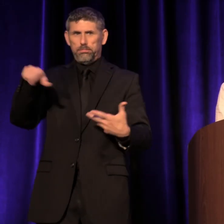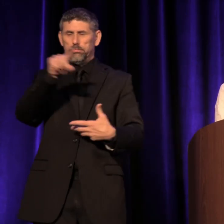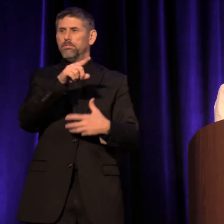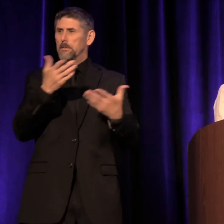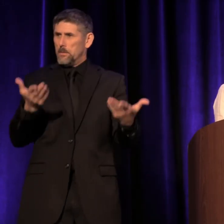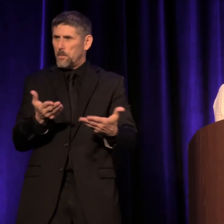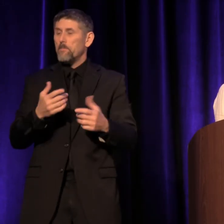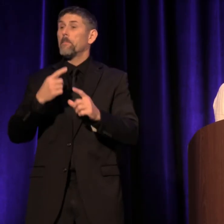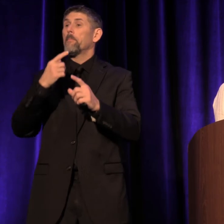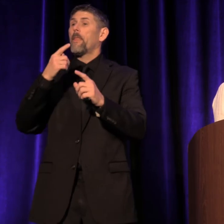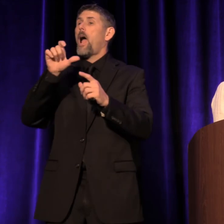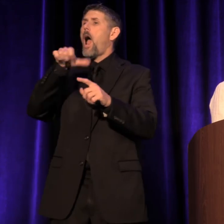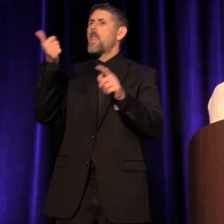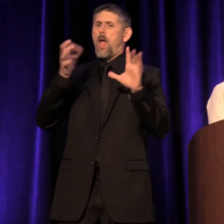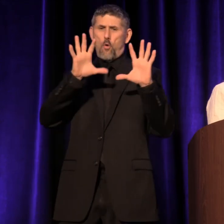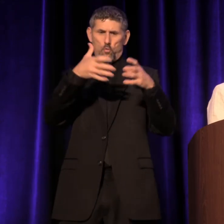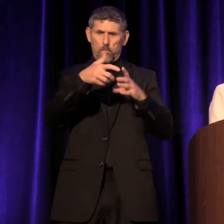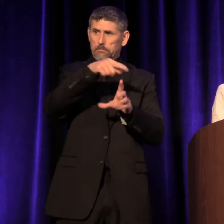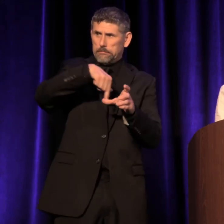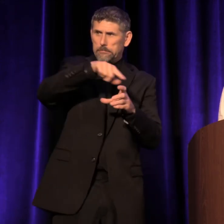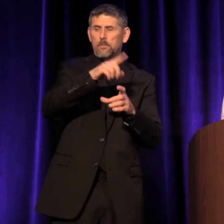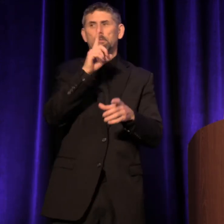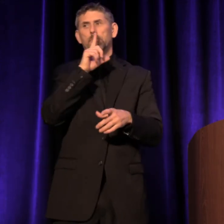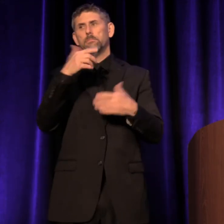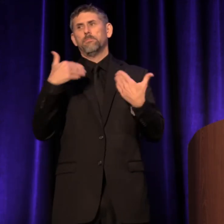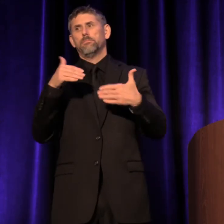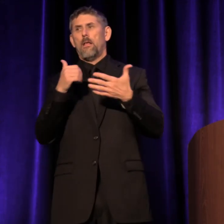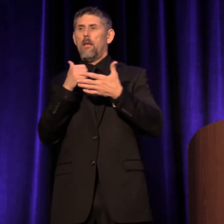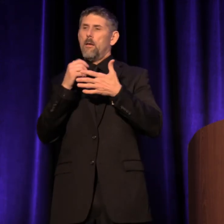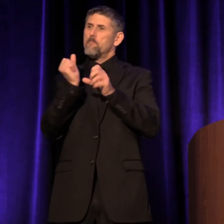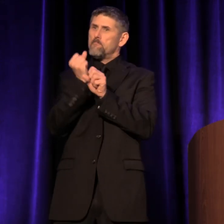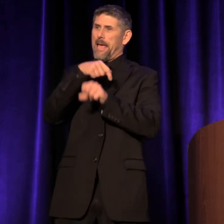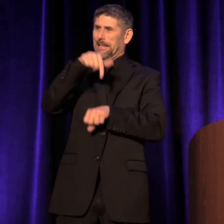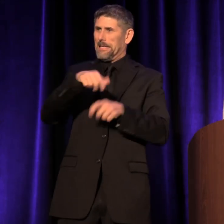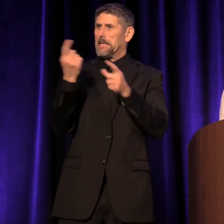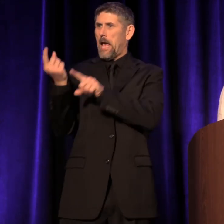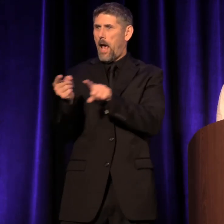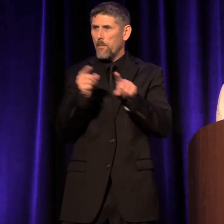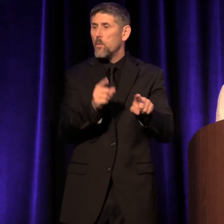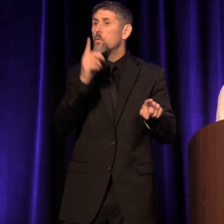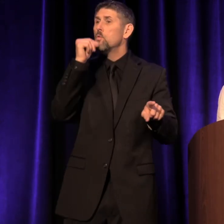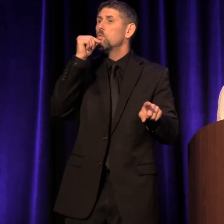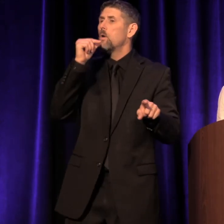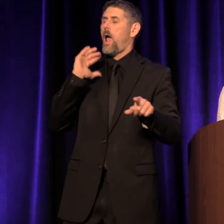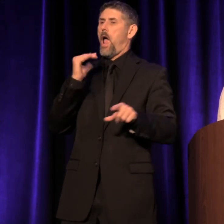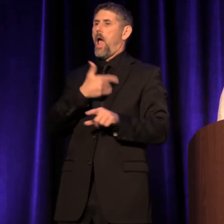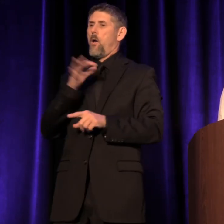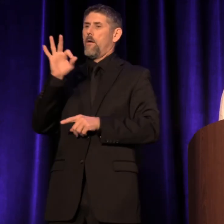Another group has been very instrumental in making this conference possible, and those are our conference funders.